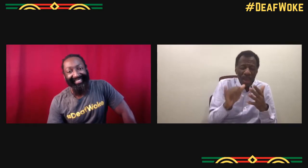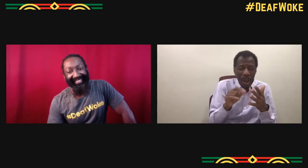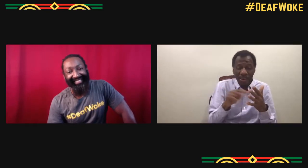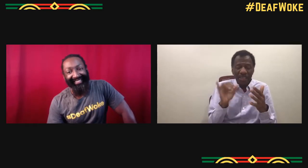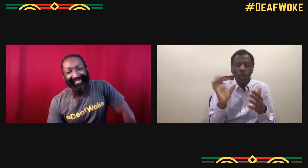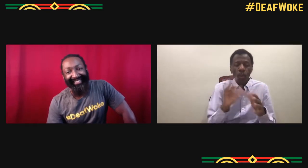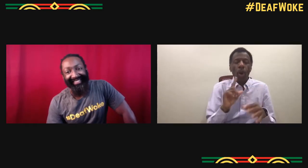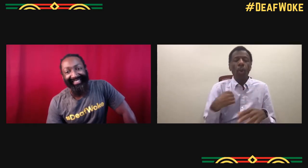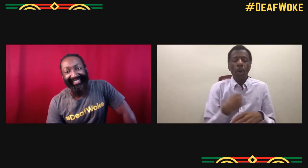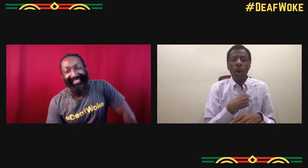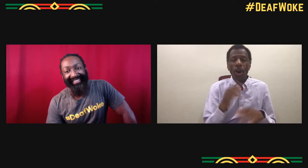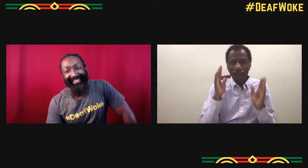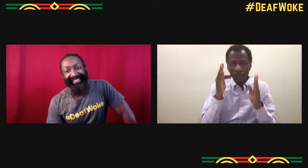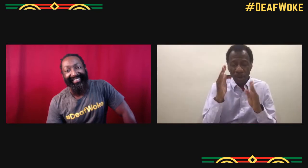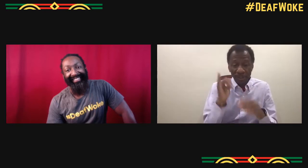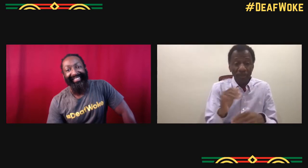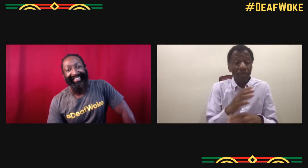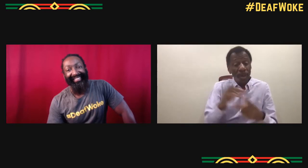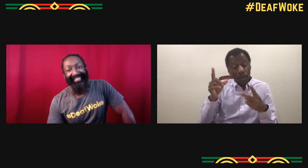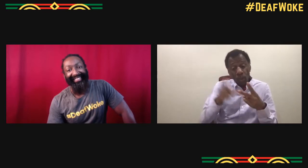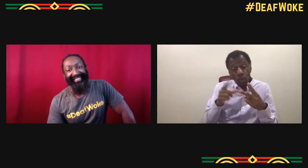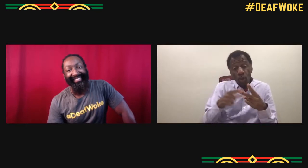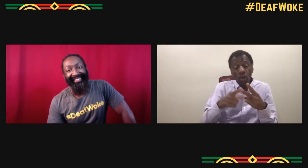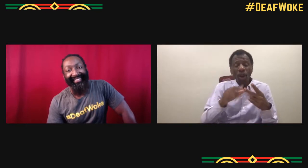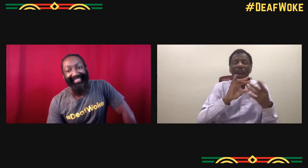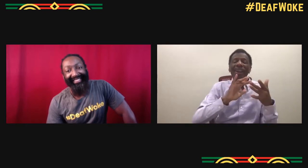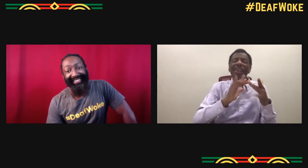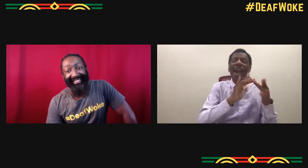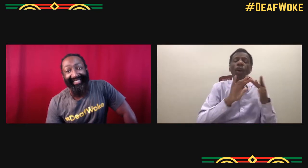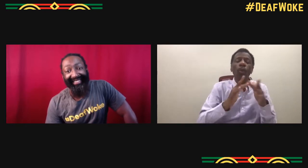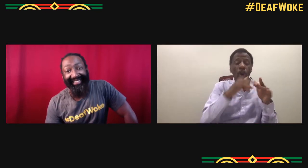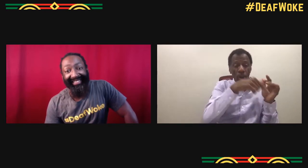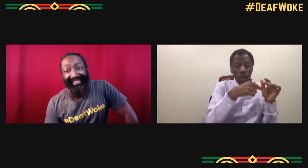just the potential of development that's happening. So that's where we're focused on now.